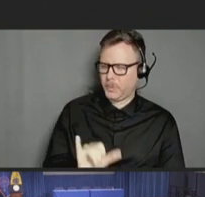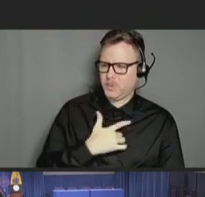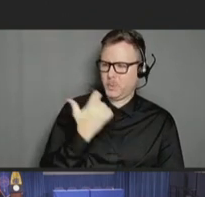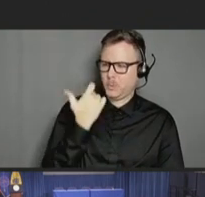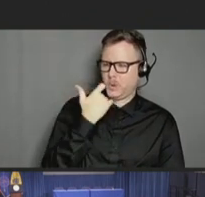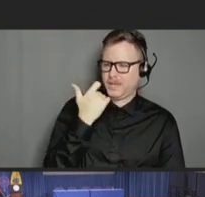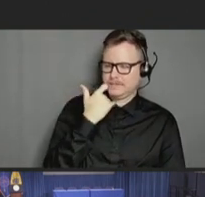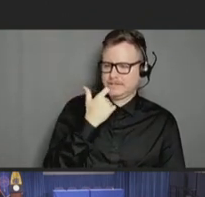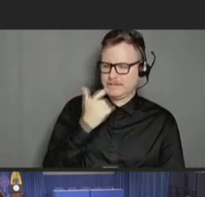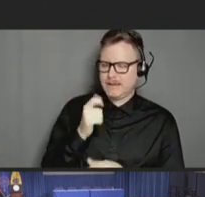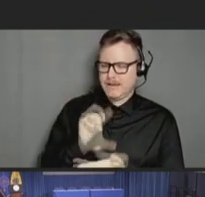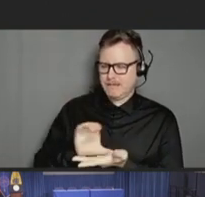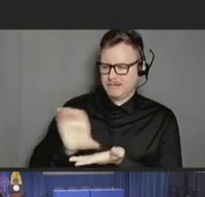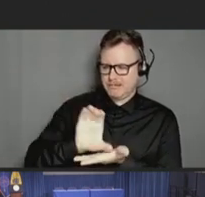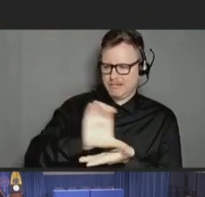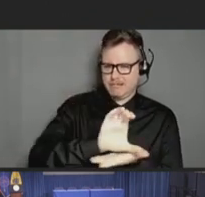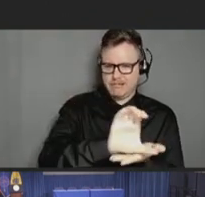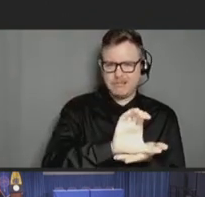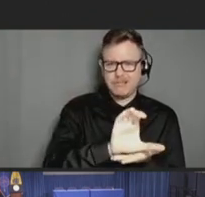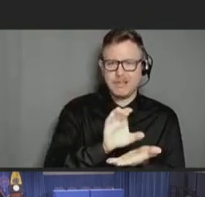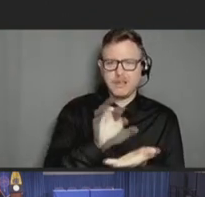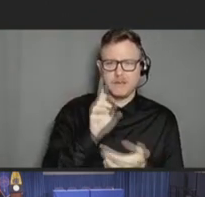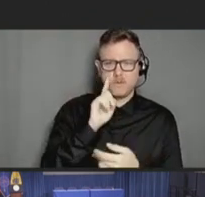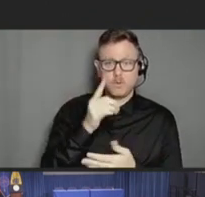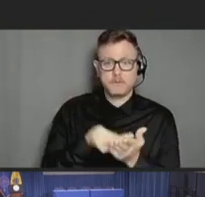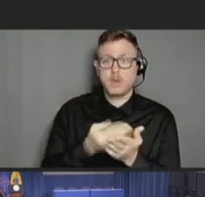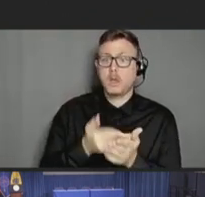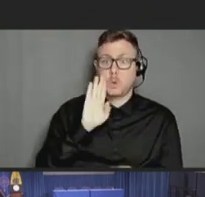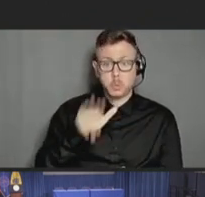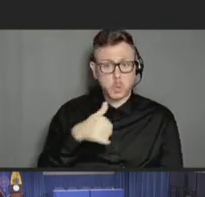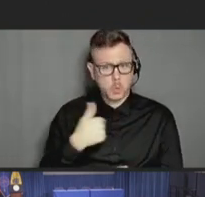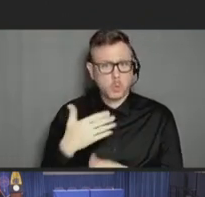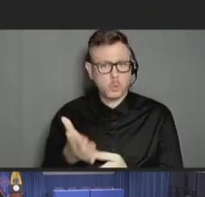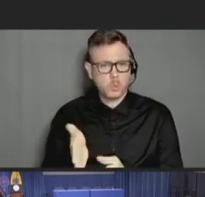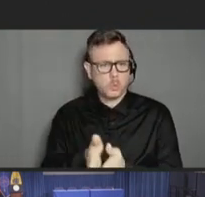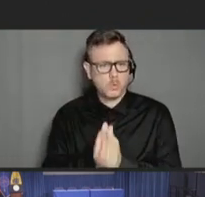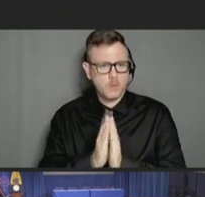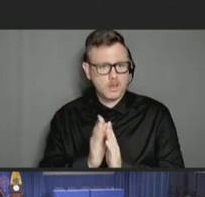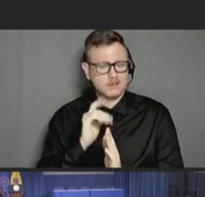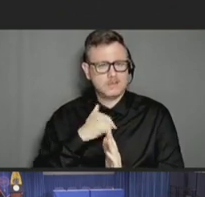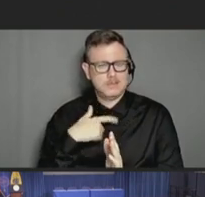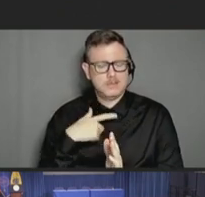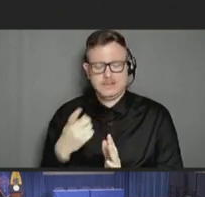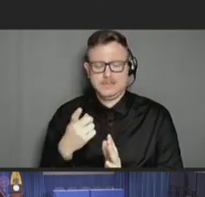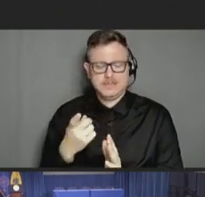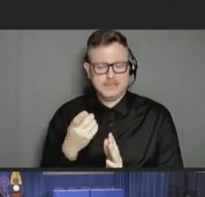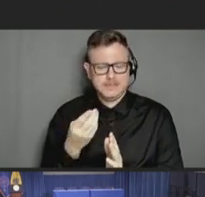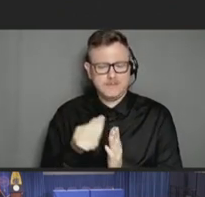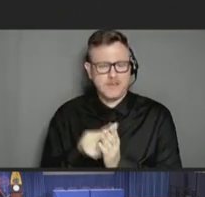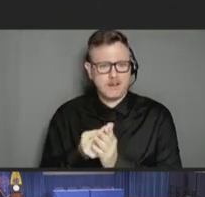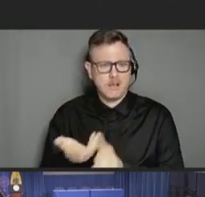of funding. I do know that the request for additional funding was kind of a universal